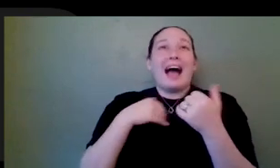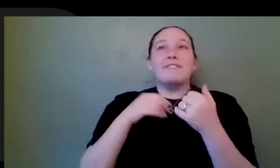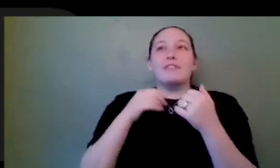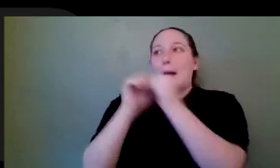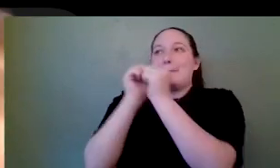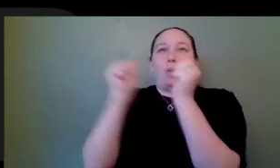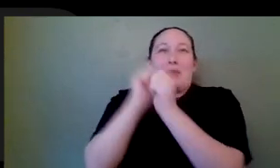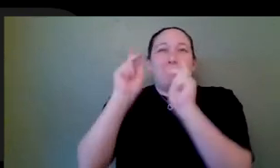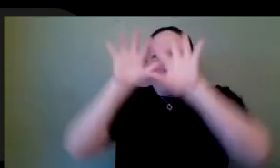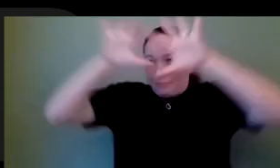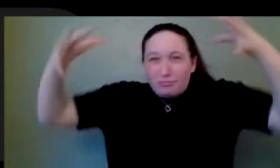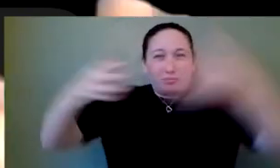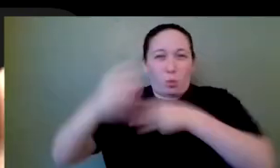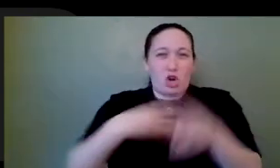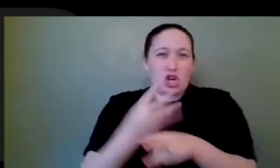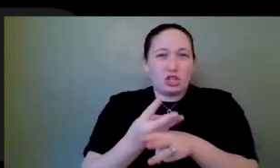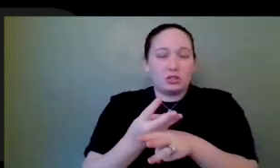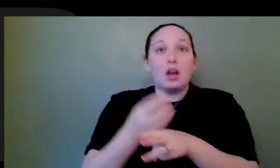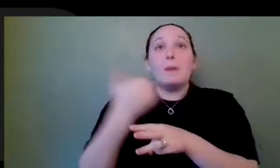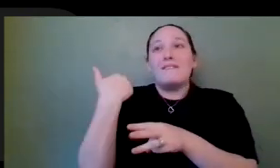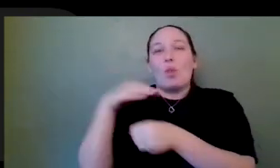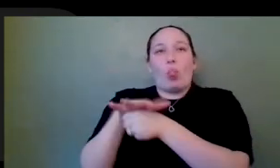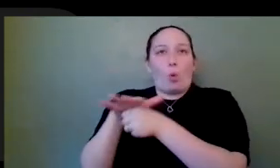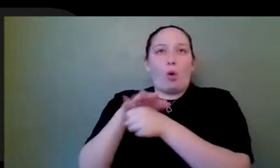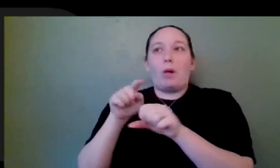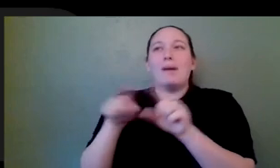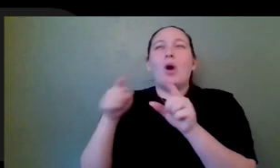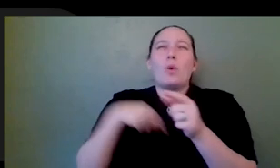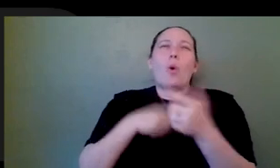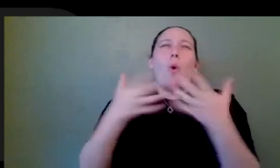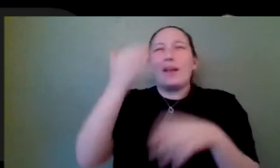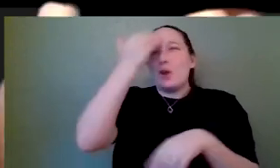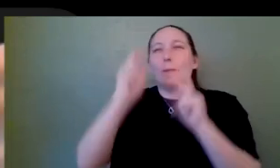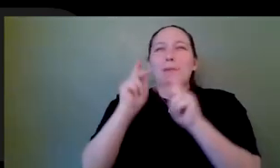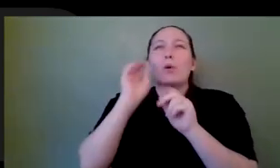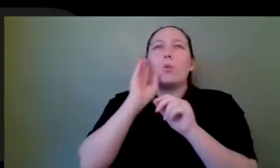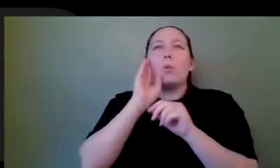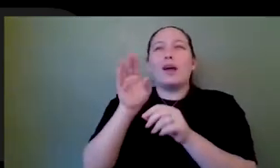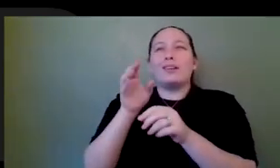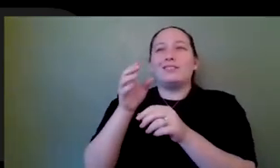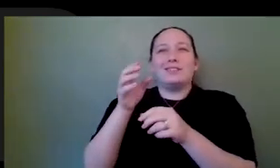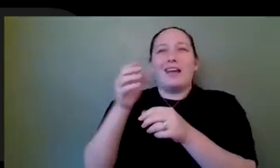people were outsourcing jobs and that was a thing. But like, think about it now. Everyone has work from home. So literally the playing field is about